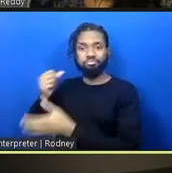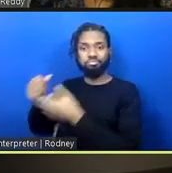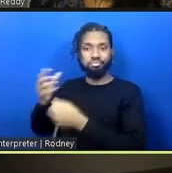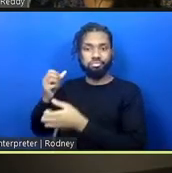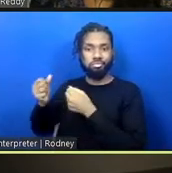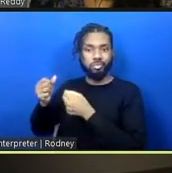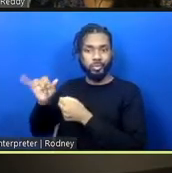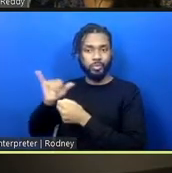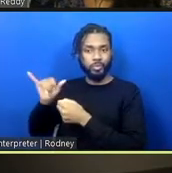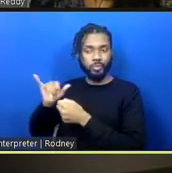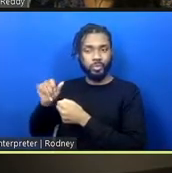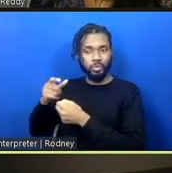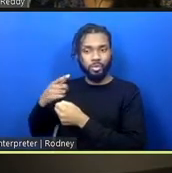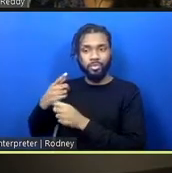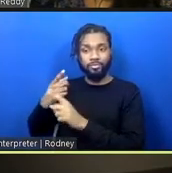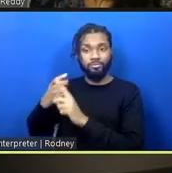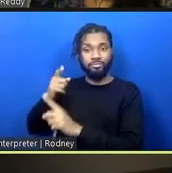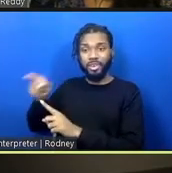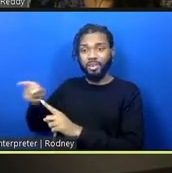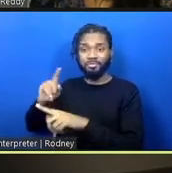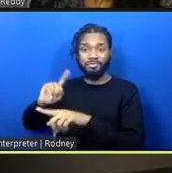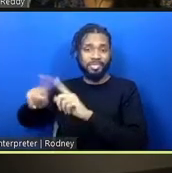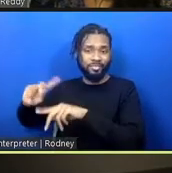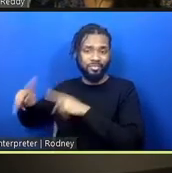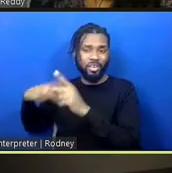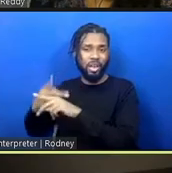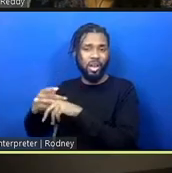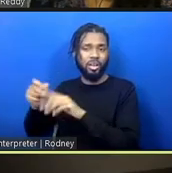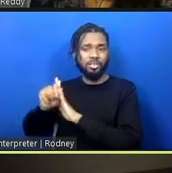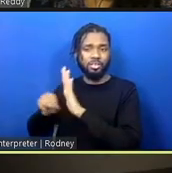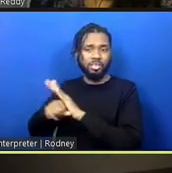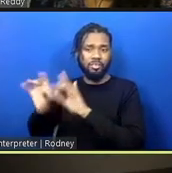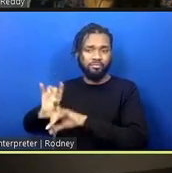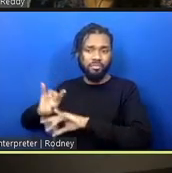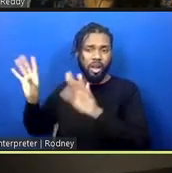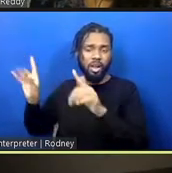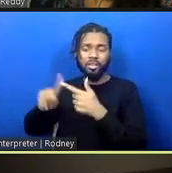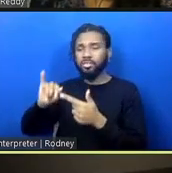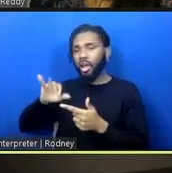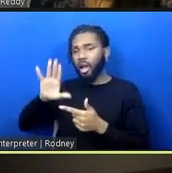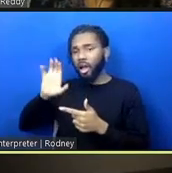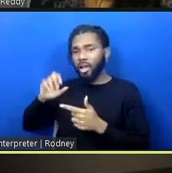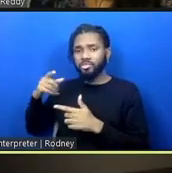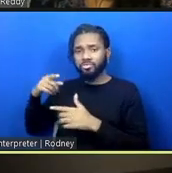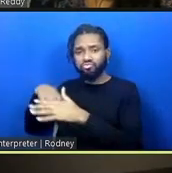through their various forms of state violence, ICE raids in particular